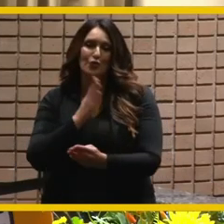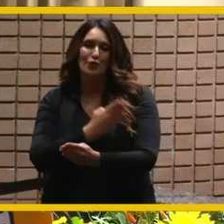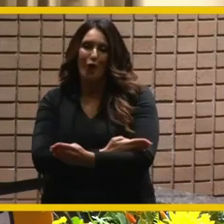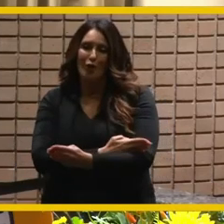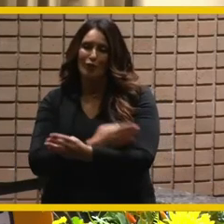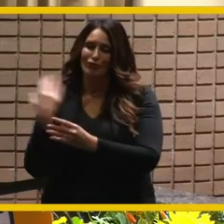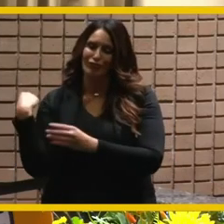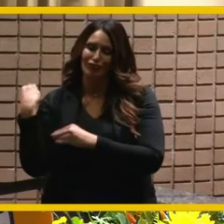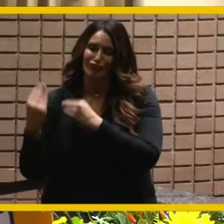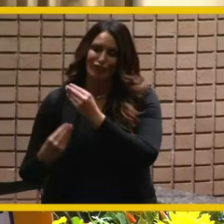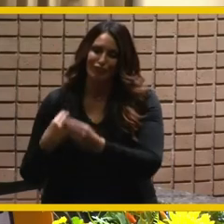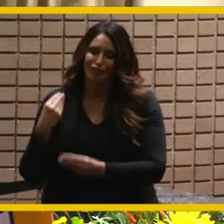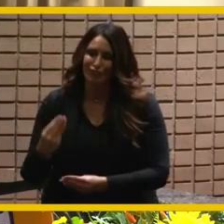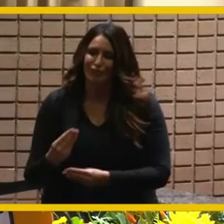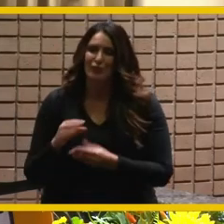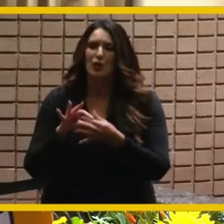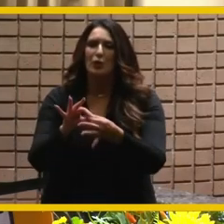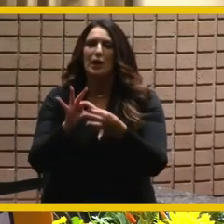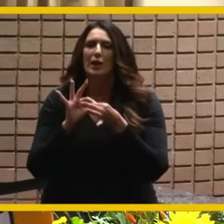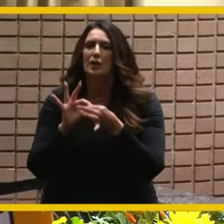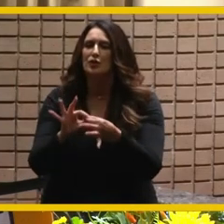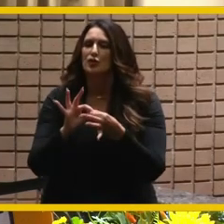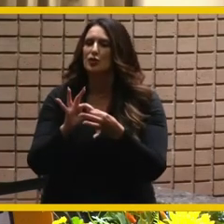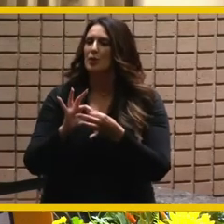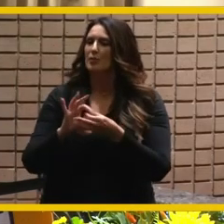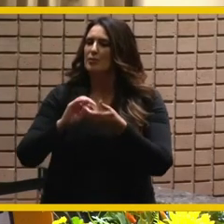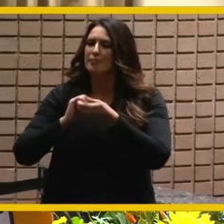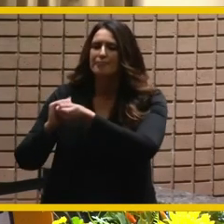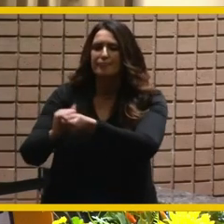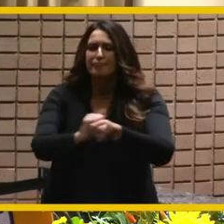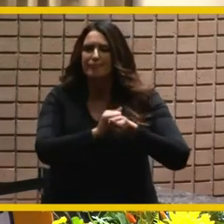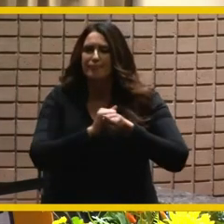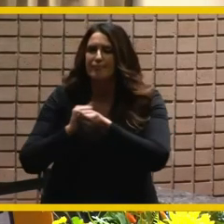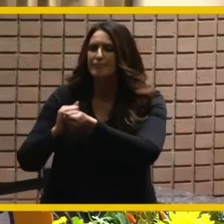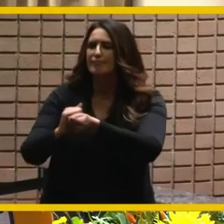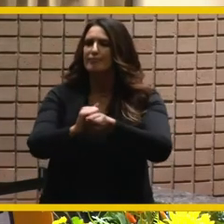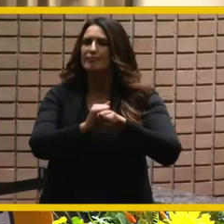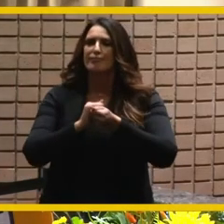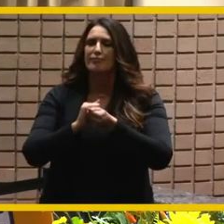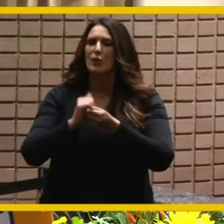he's leveraged relationships to build stronger partnerships and raise awareness and recognition